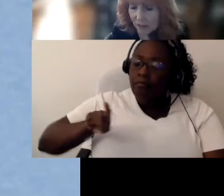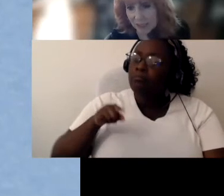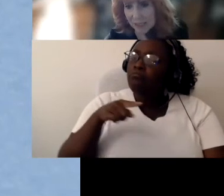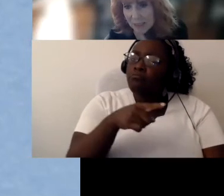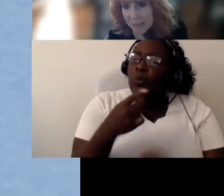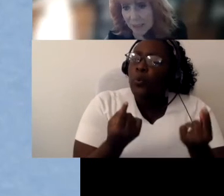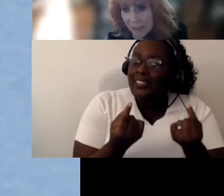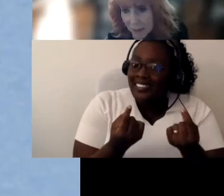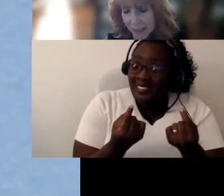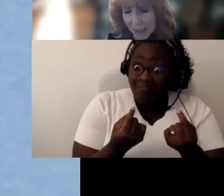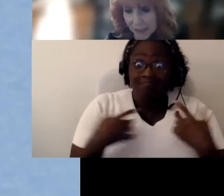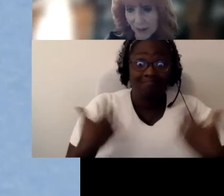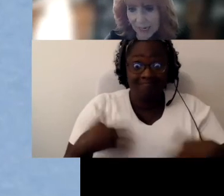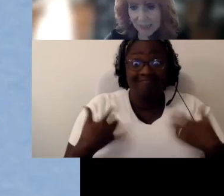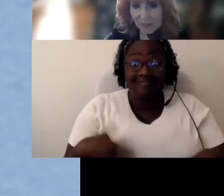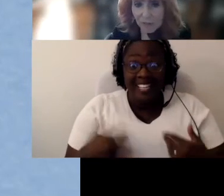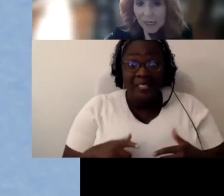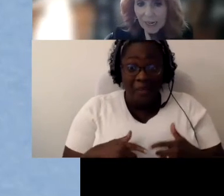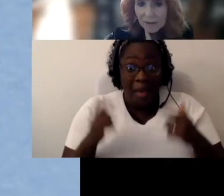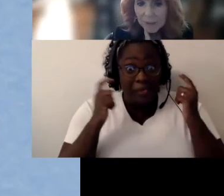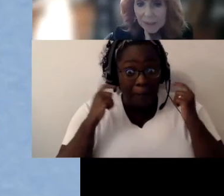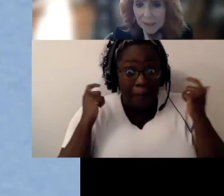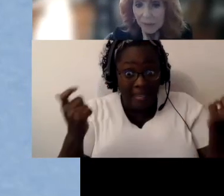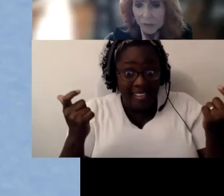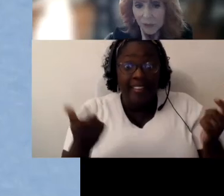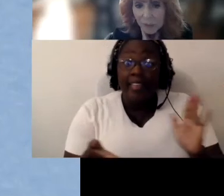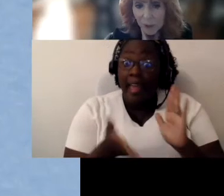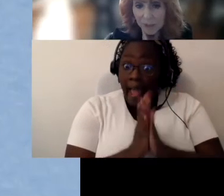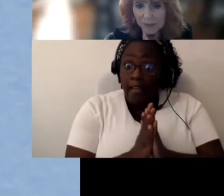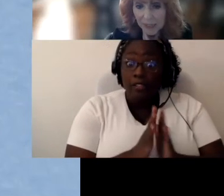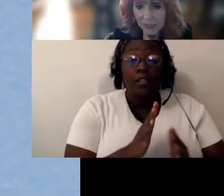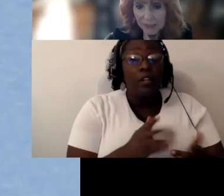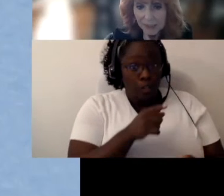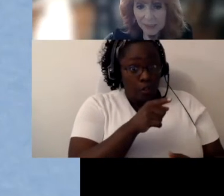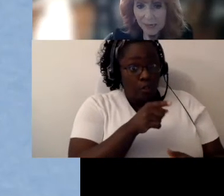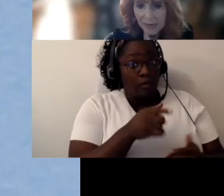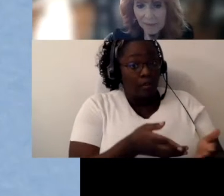So this is a big deal because they're asking for accountability to the Department of Ed,